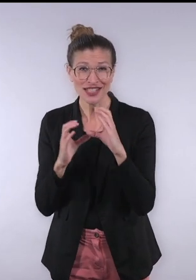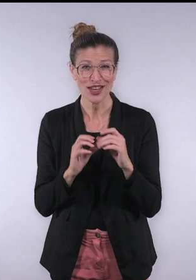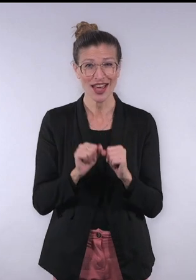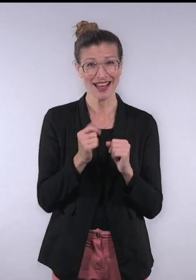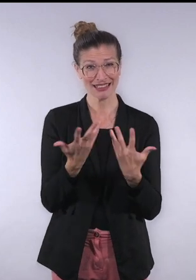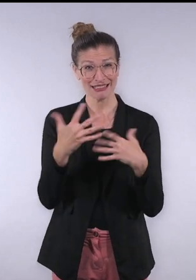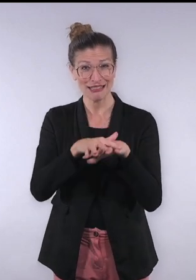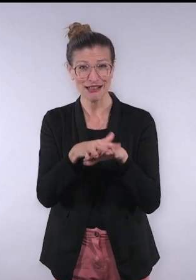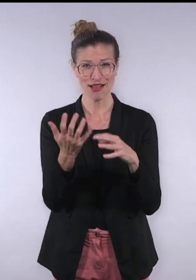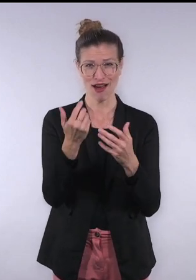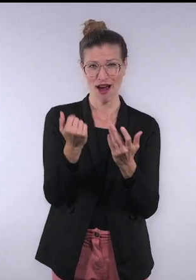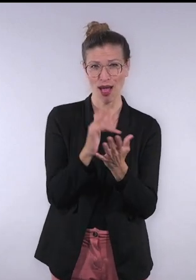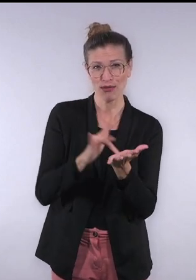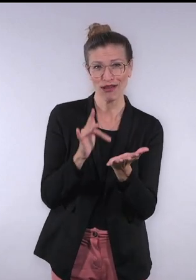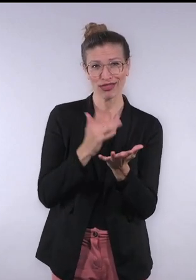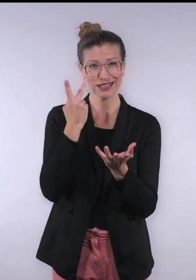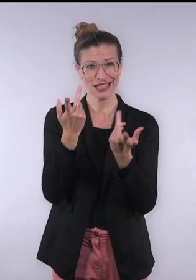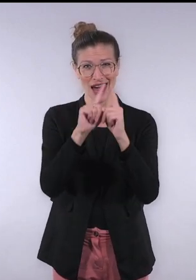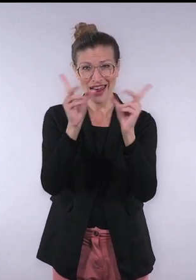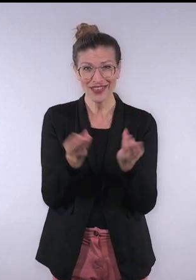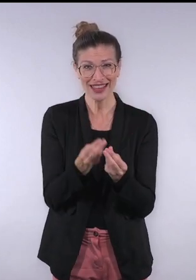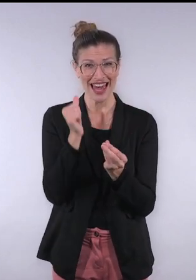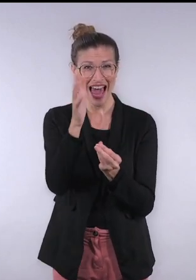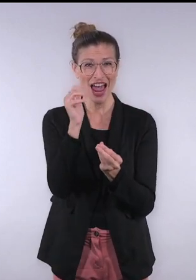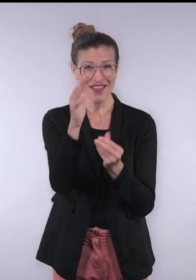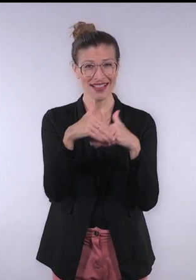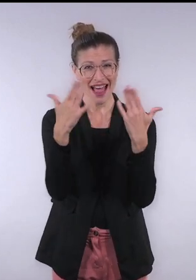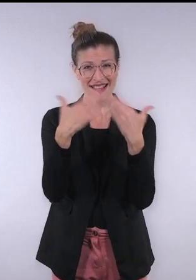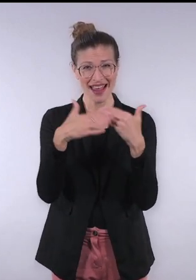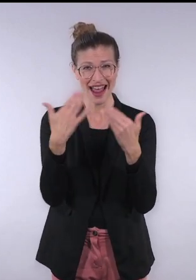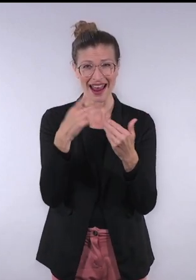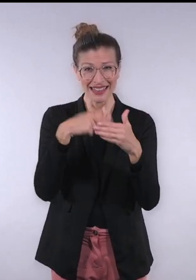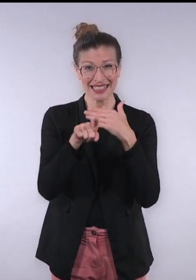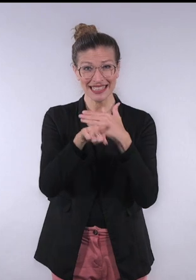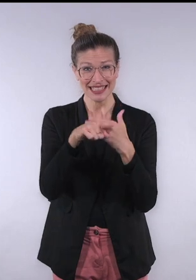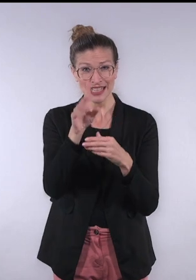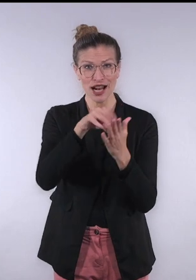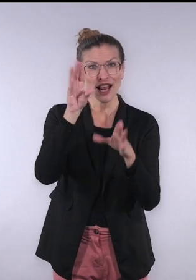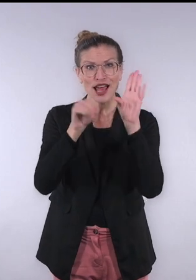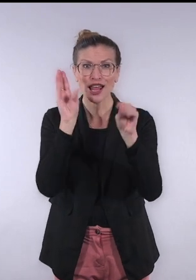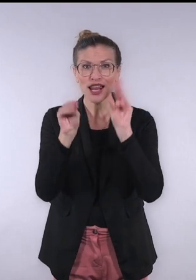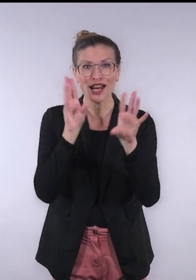It's creating artworks with us. It's doing new things every day, and that offers huge interest in terms